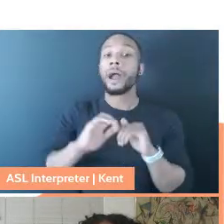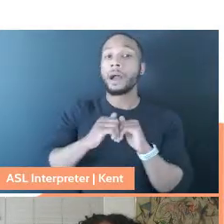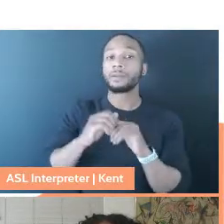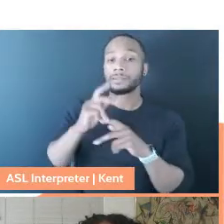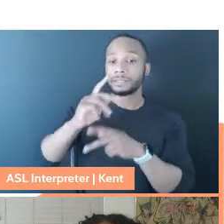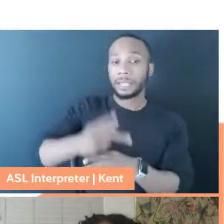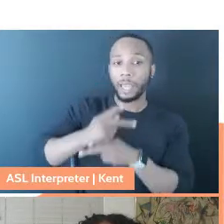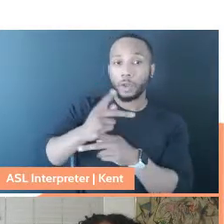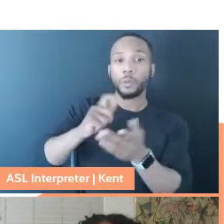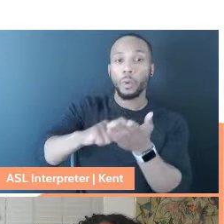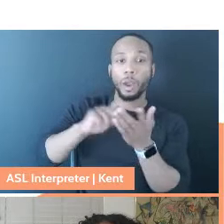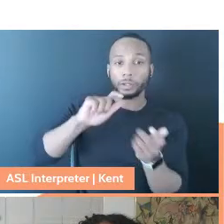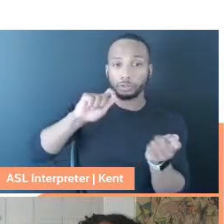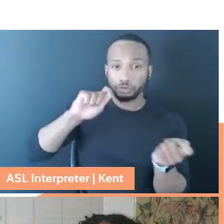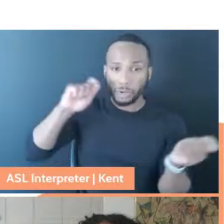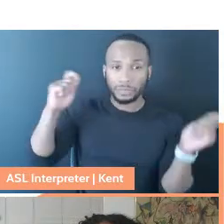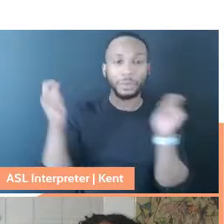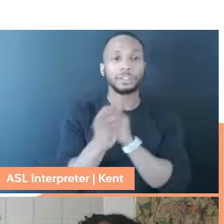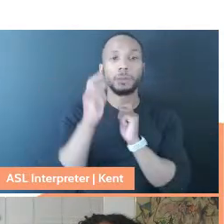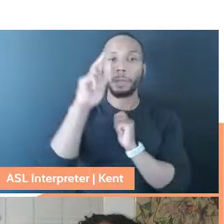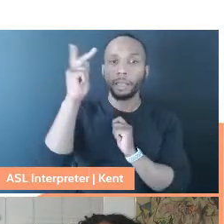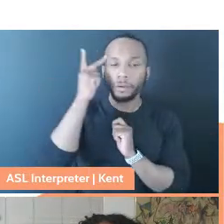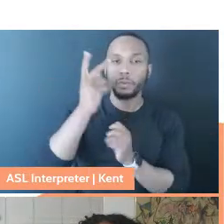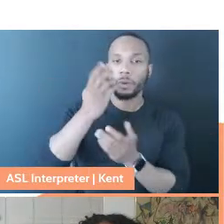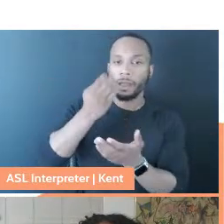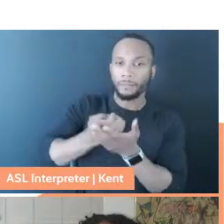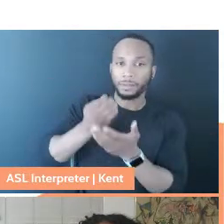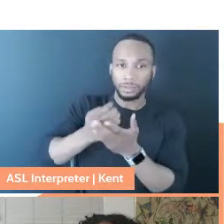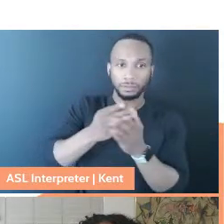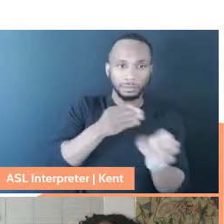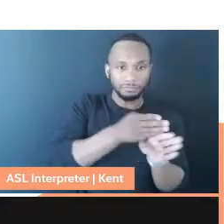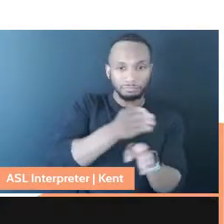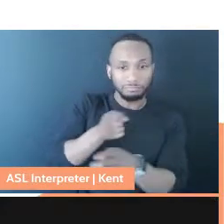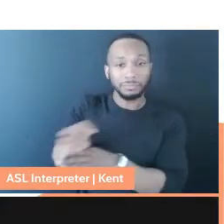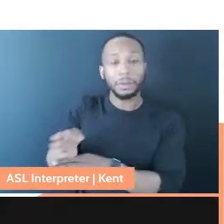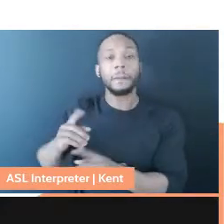transformation of our political and economic spheres as well as the micro-connections that